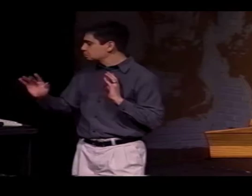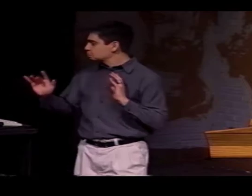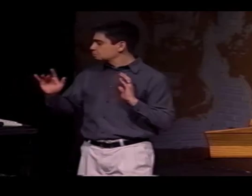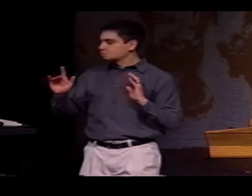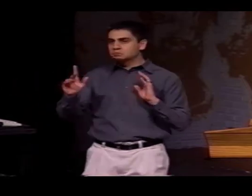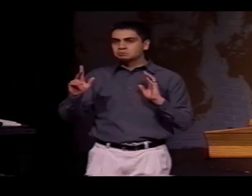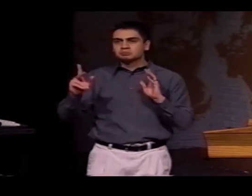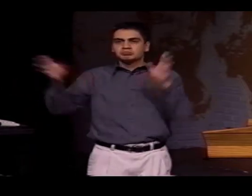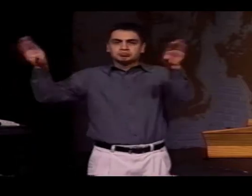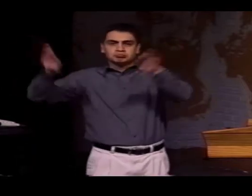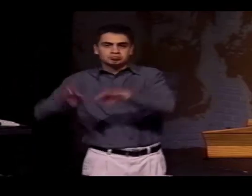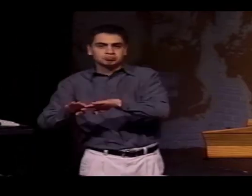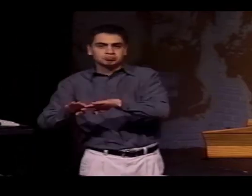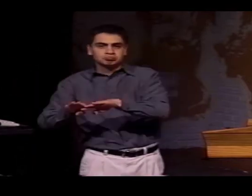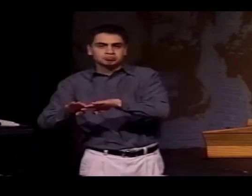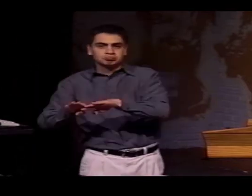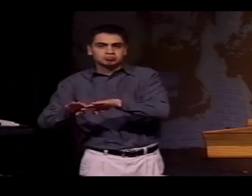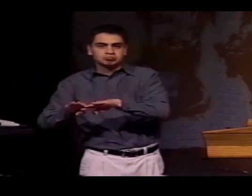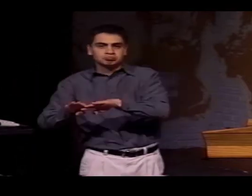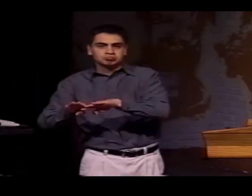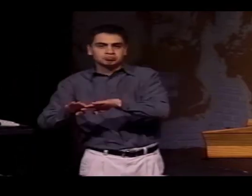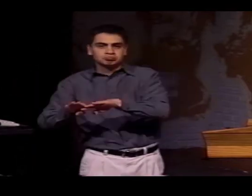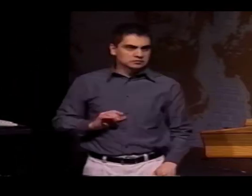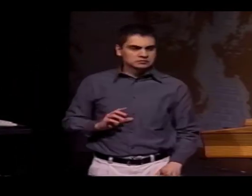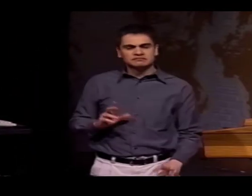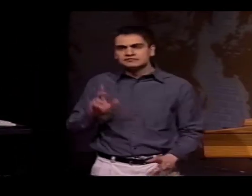AND THE OTHER AREA IS CALLED THE TEXAS VALLEY.